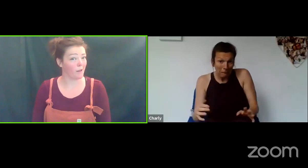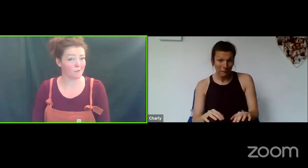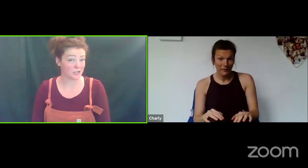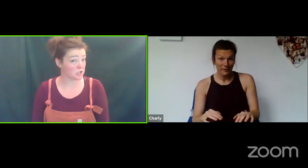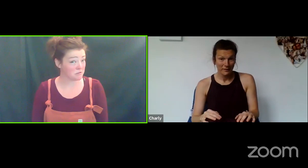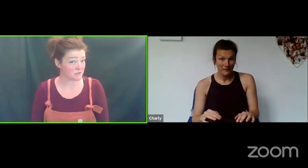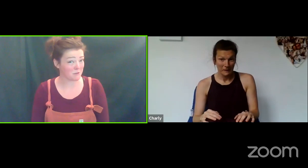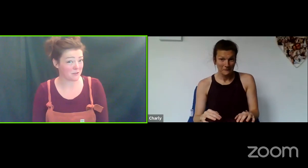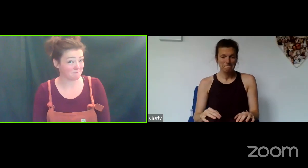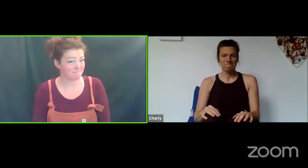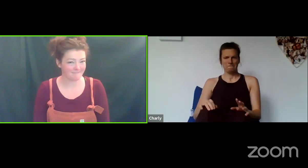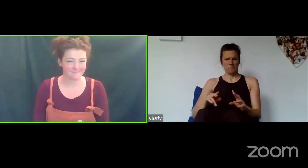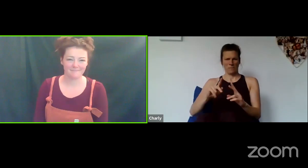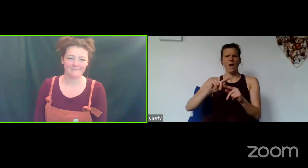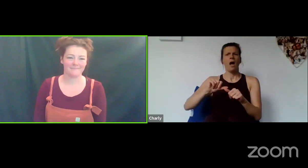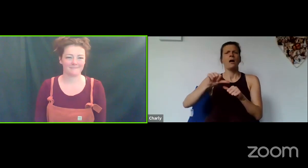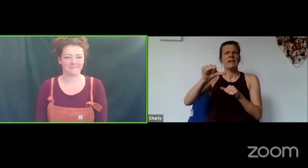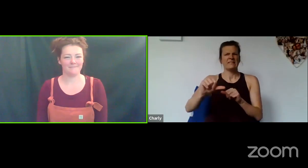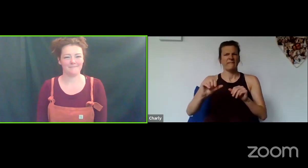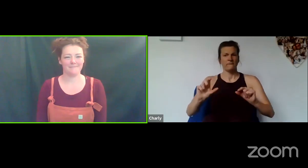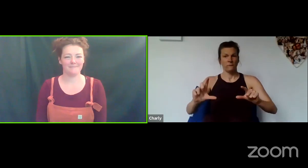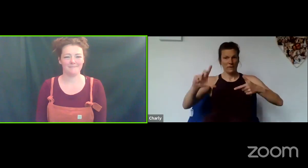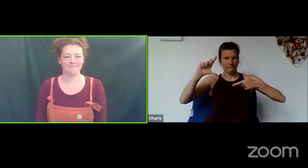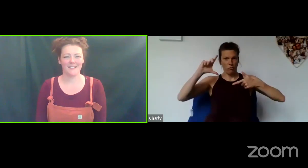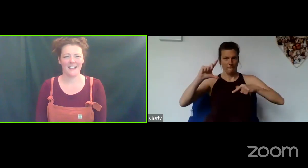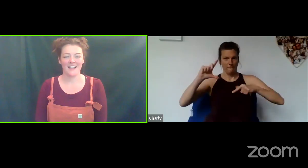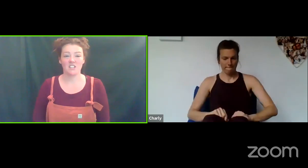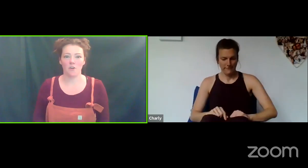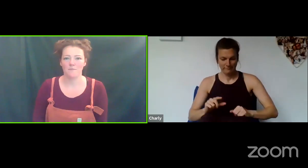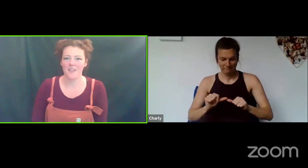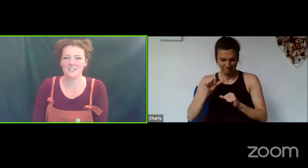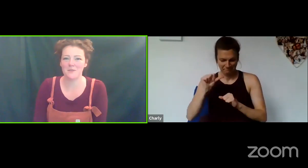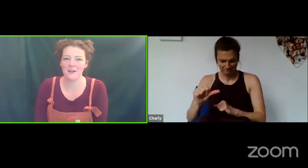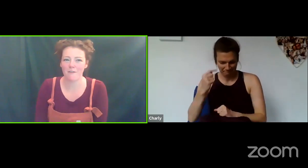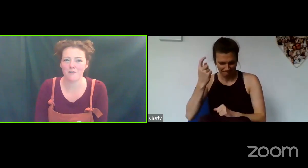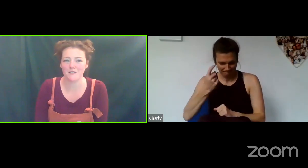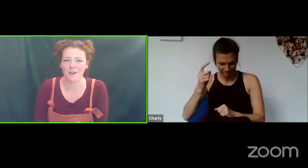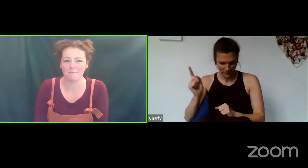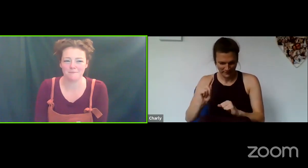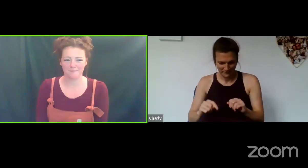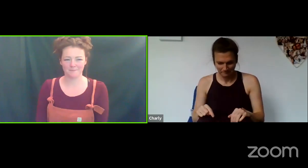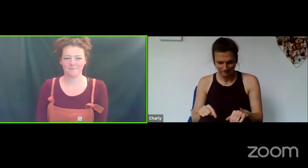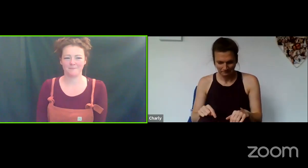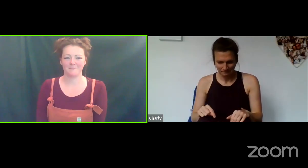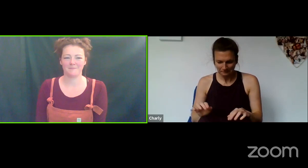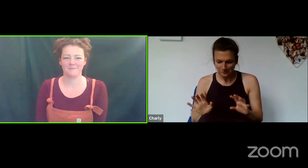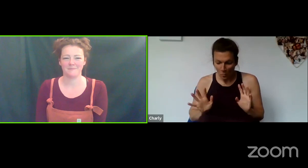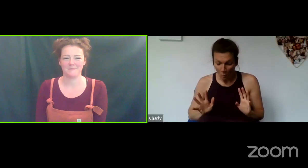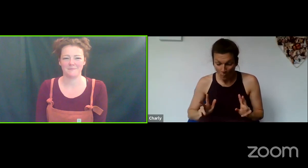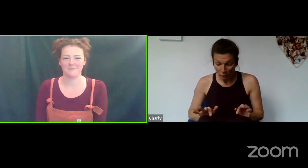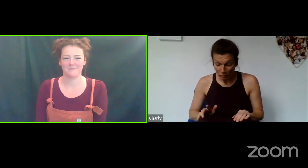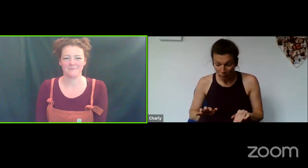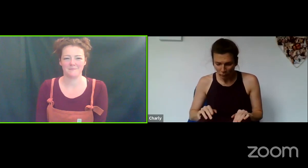be able to show some of them. So, let's do another freeze-frame.